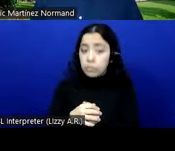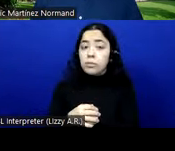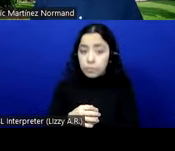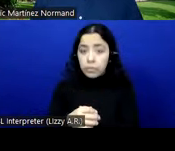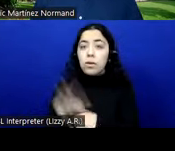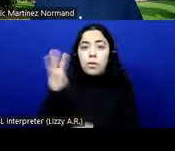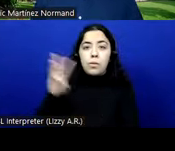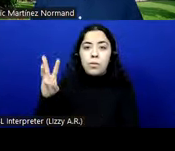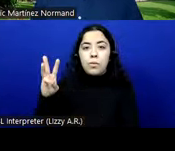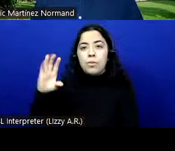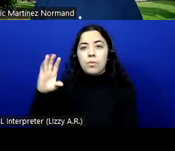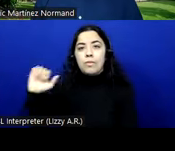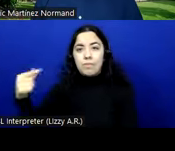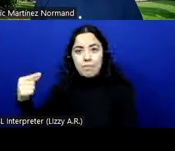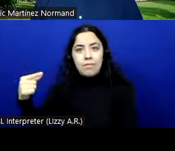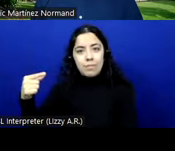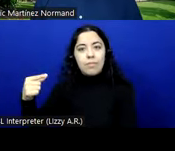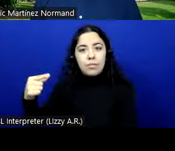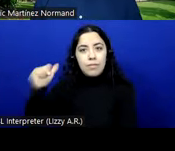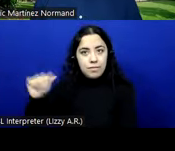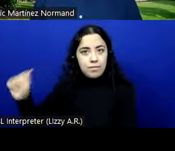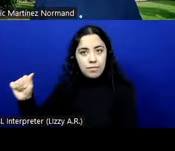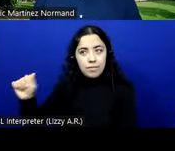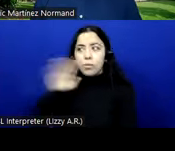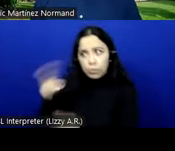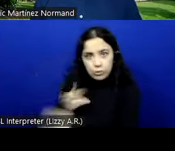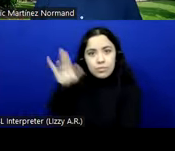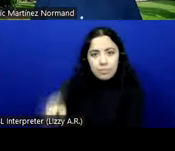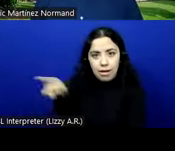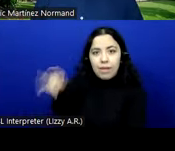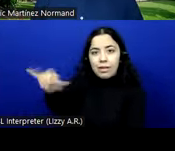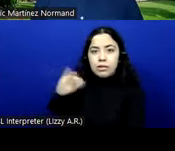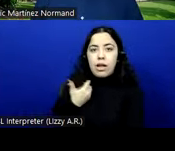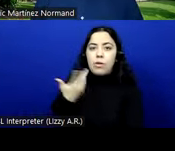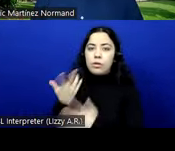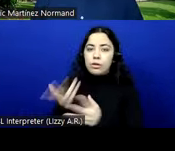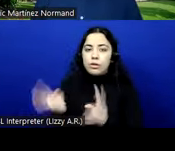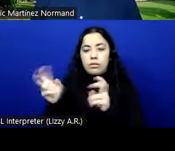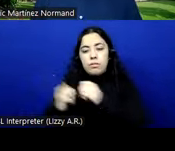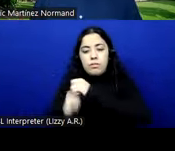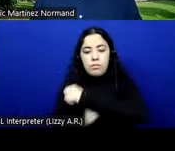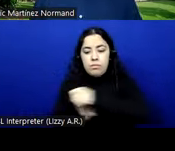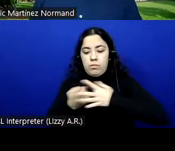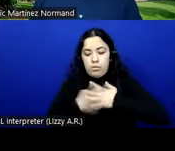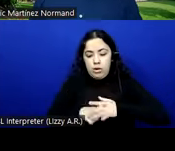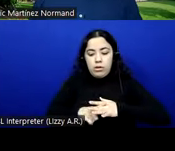accessibility guidelines as the basis of the web accessibility requirements, so we would not